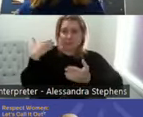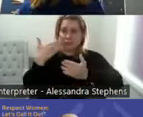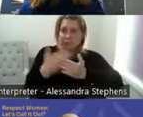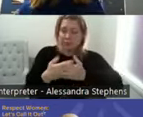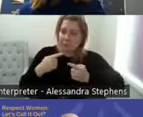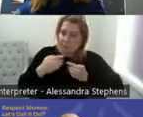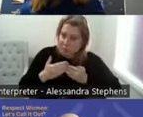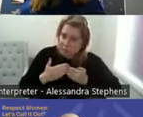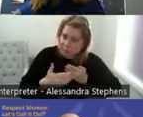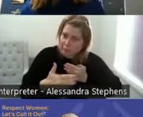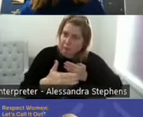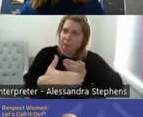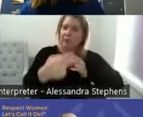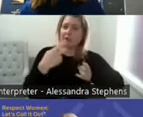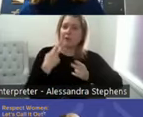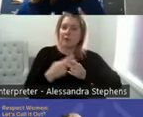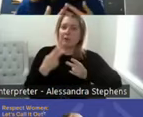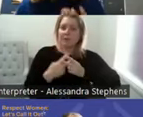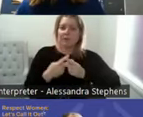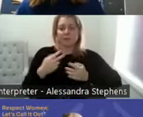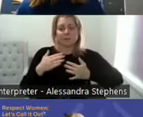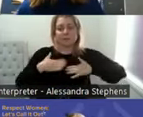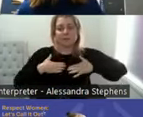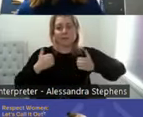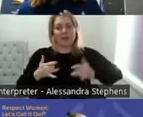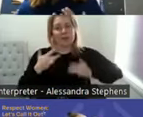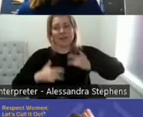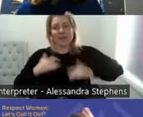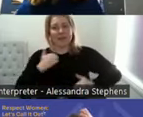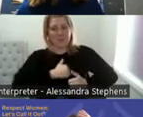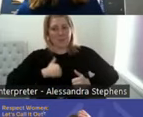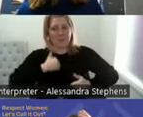And often we know that more time becomes more pleasure.